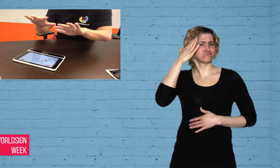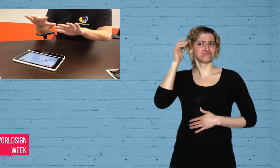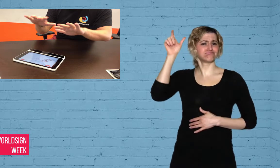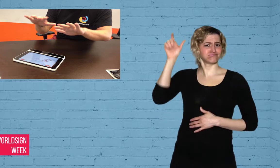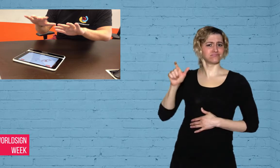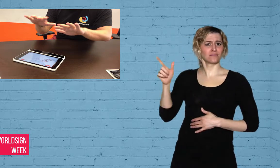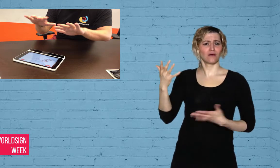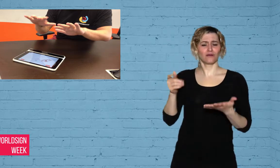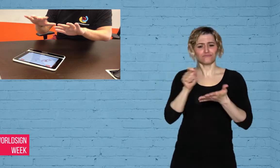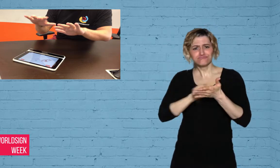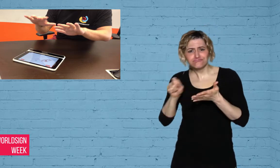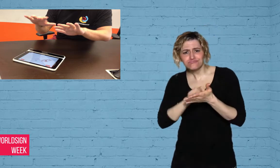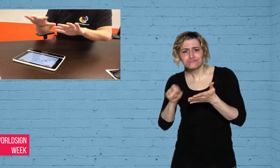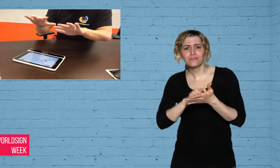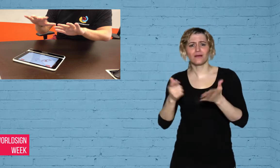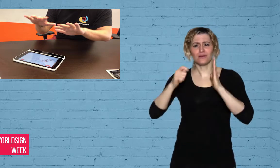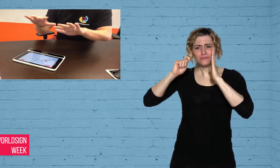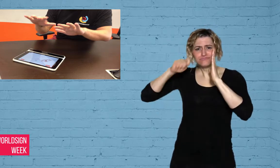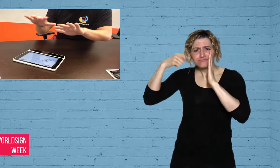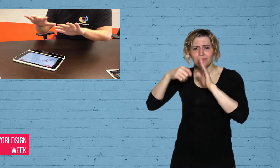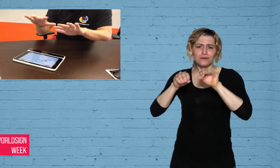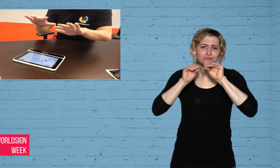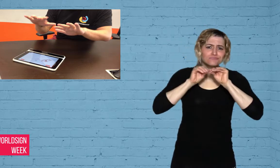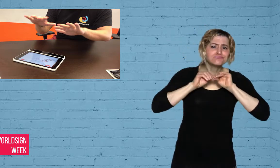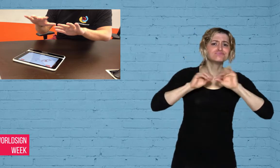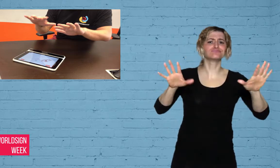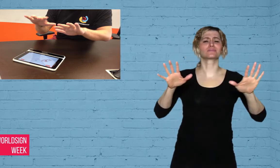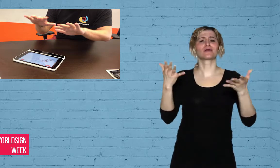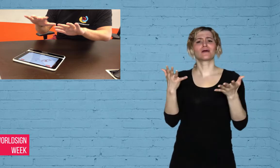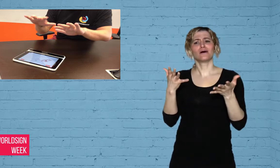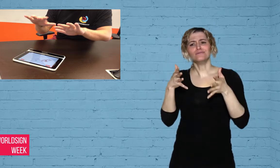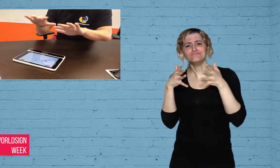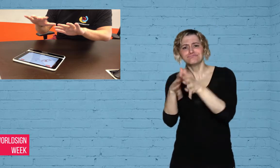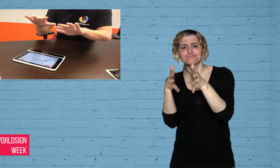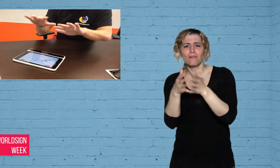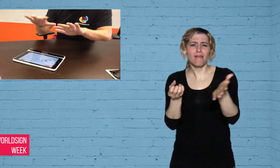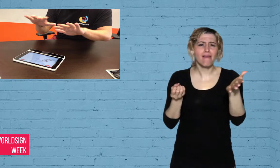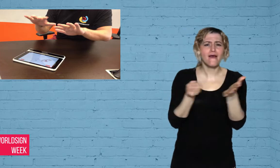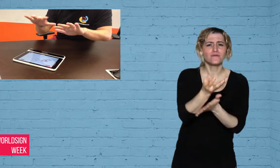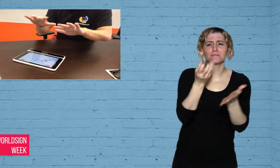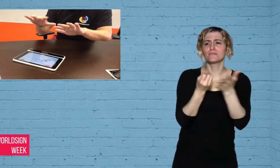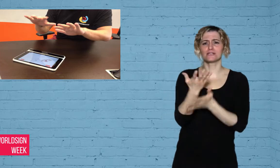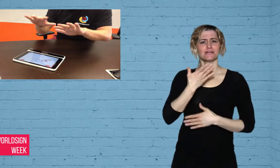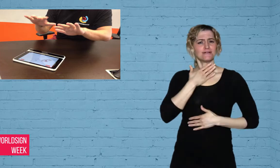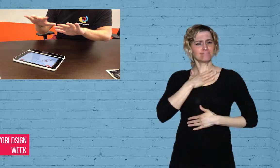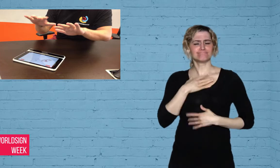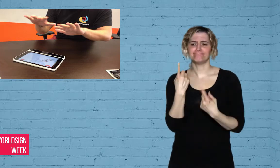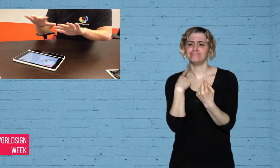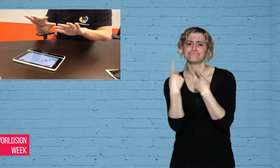and written about social issues within